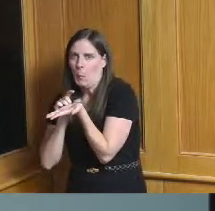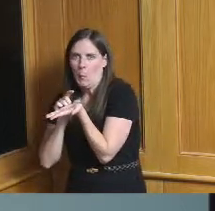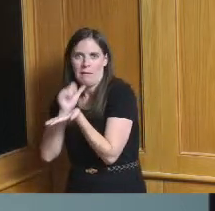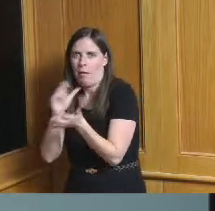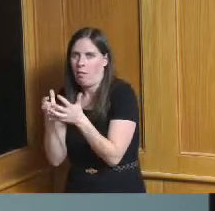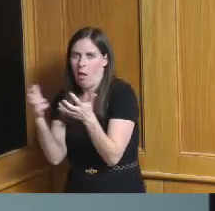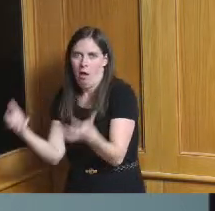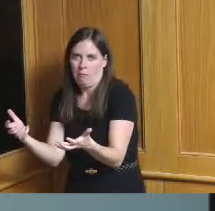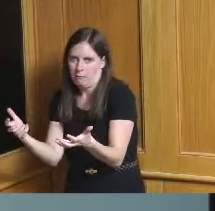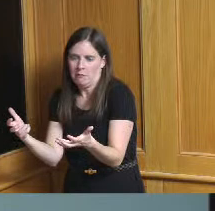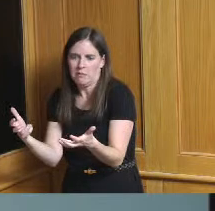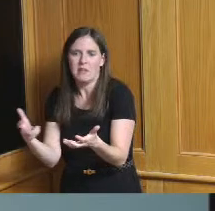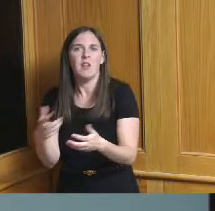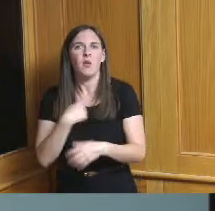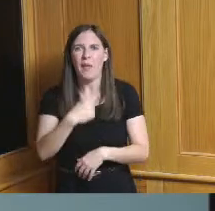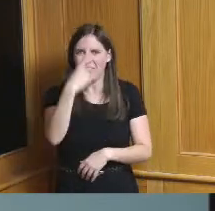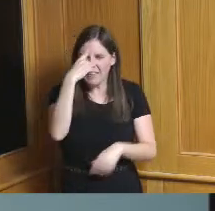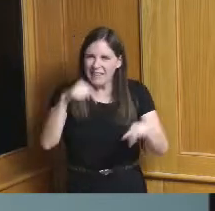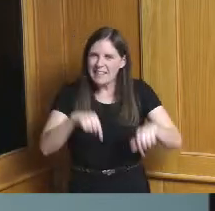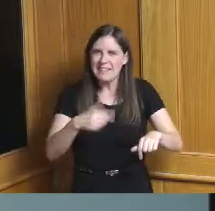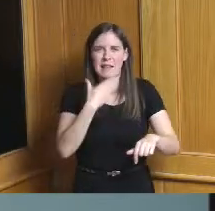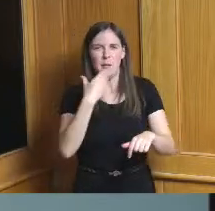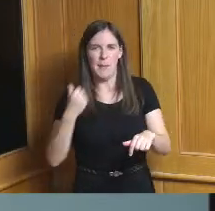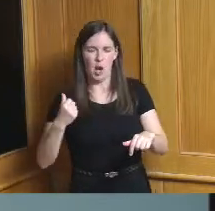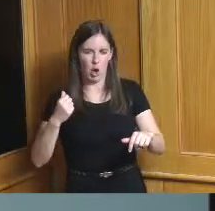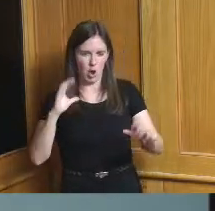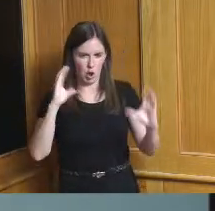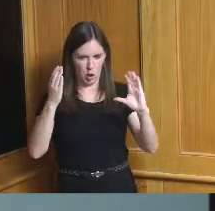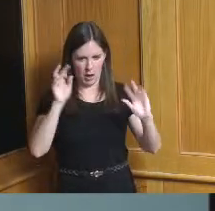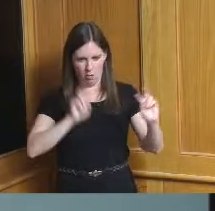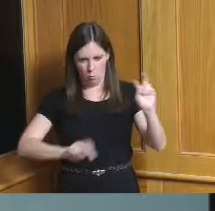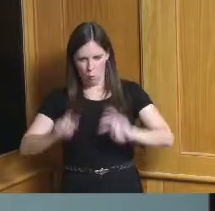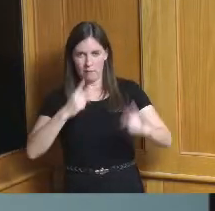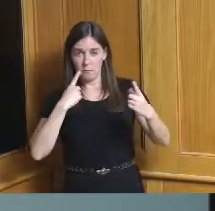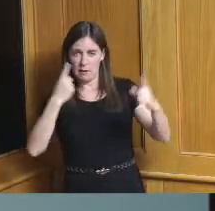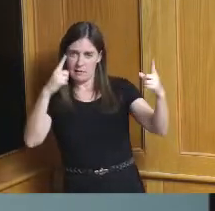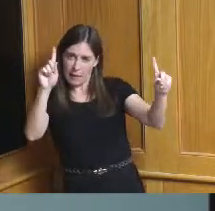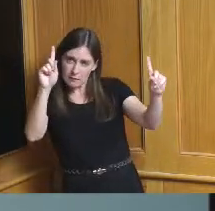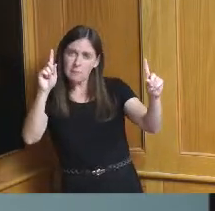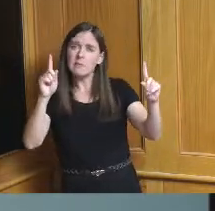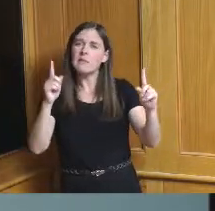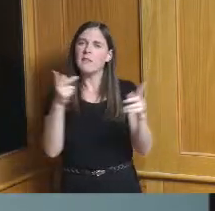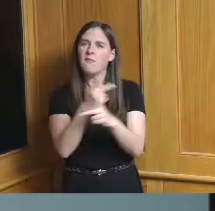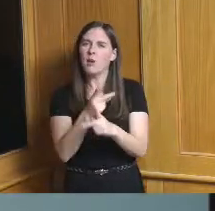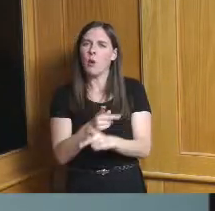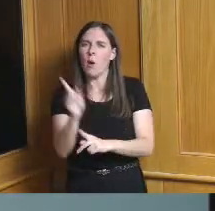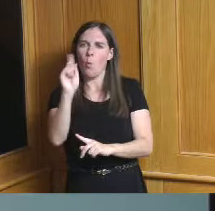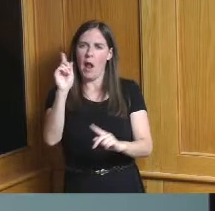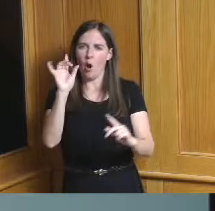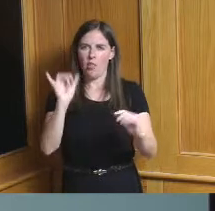robust I think way to look at success and to find out where uneven growth is showing itself